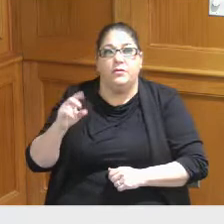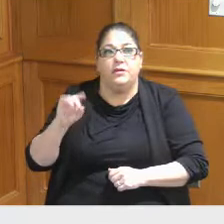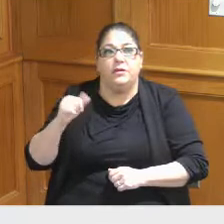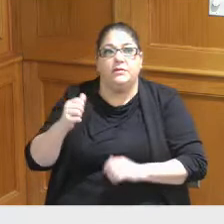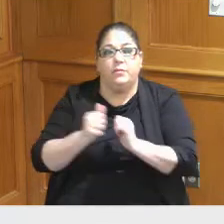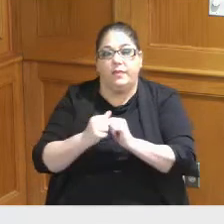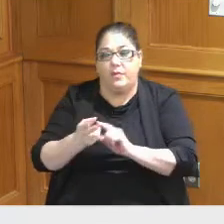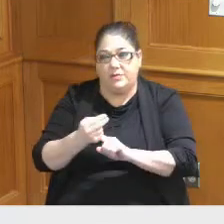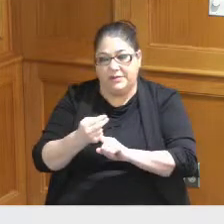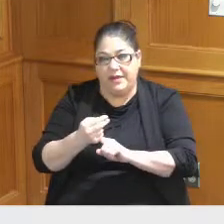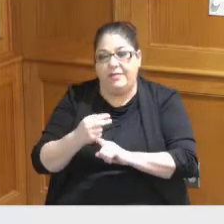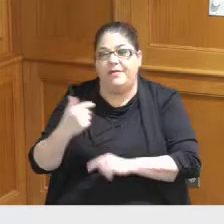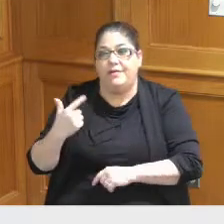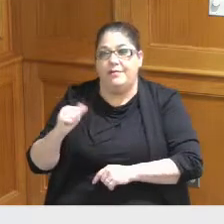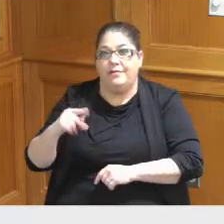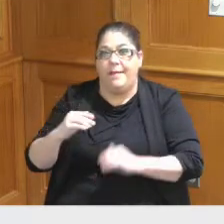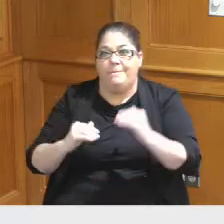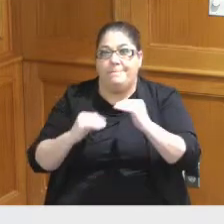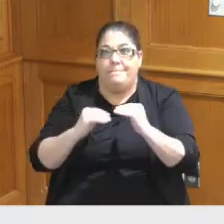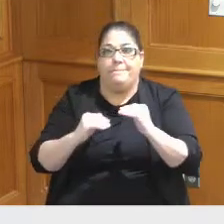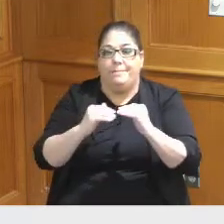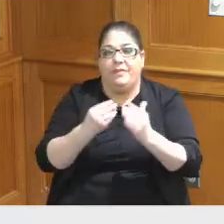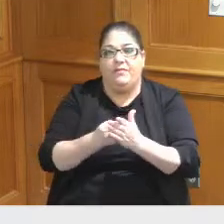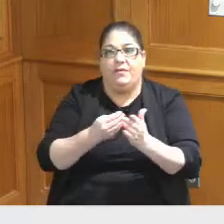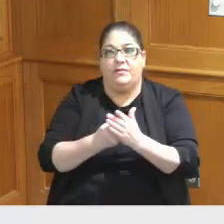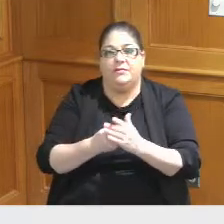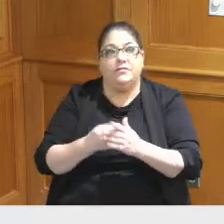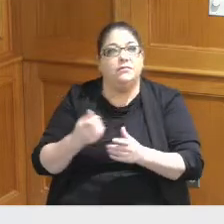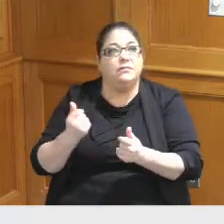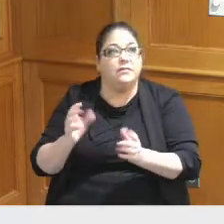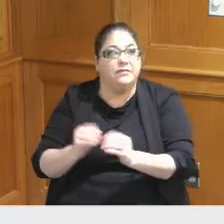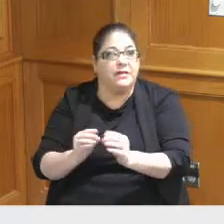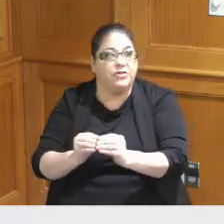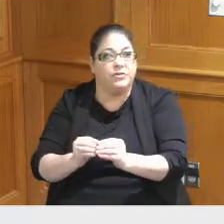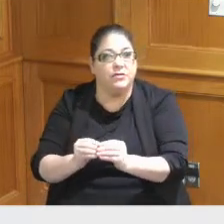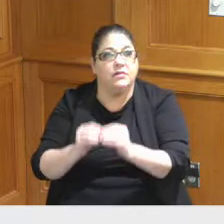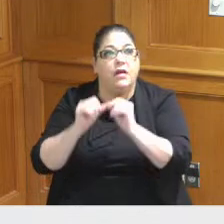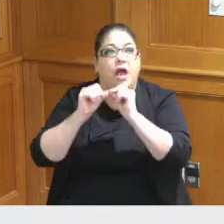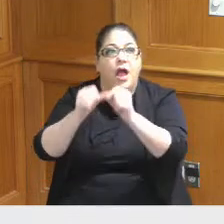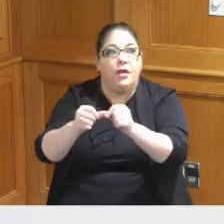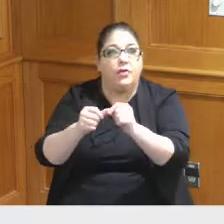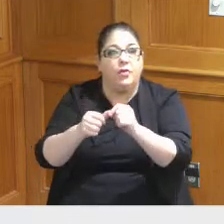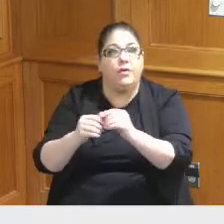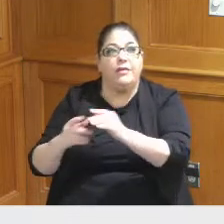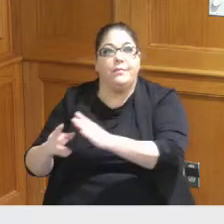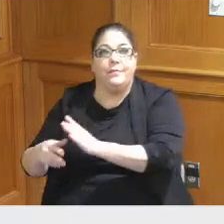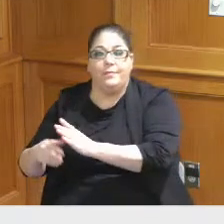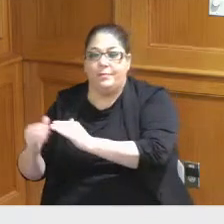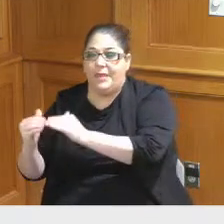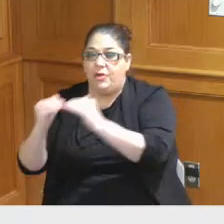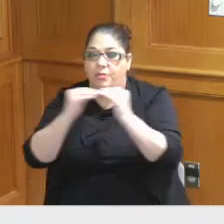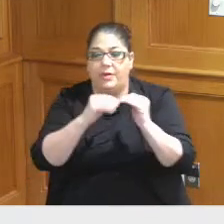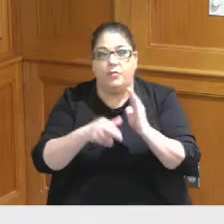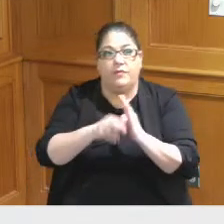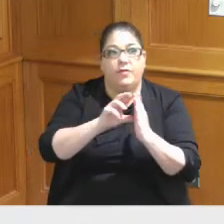of gap closing options ongoing peer review of the convention financing plan the acquisition of the